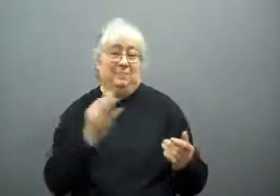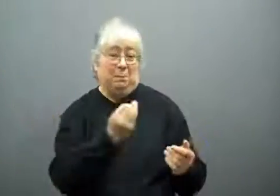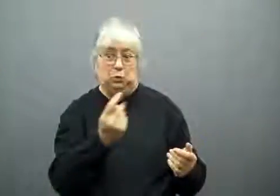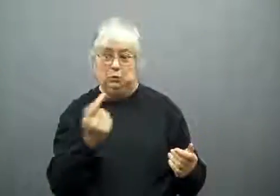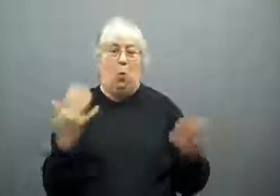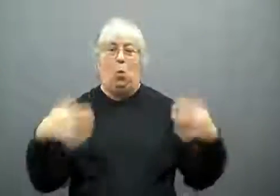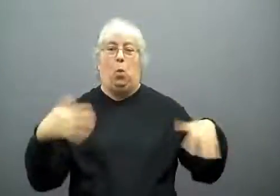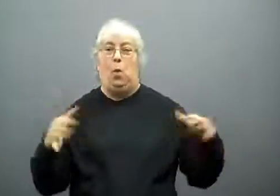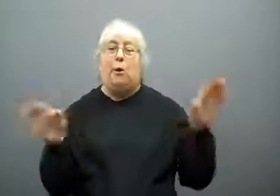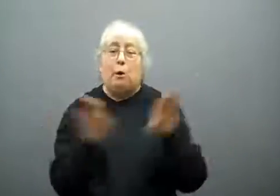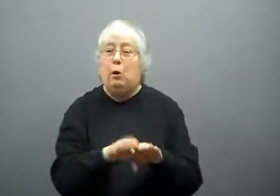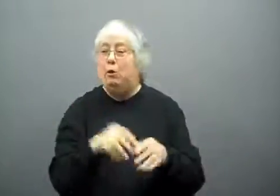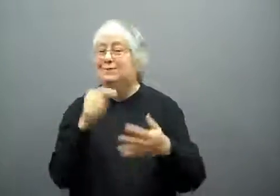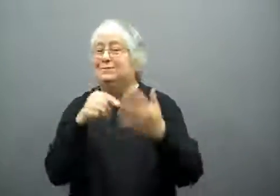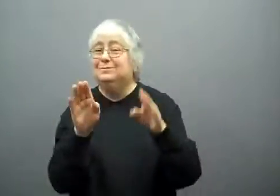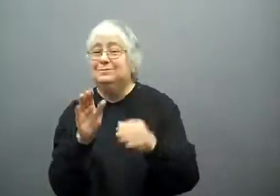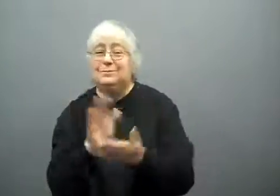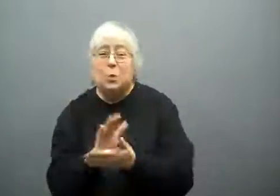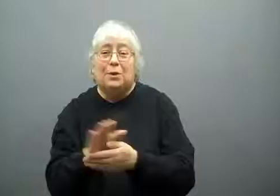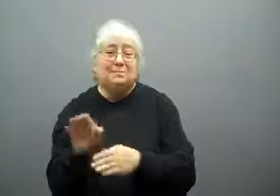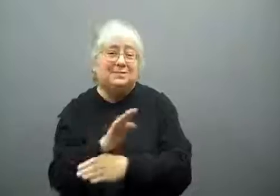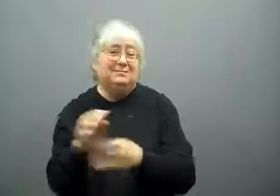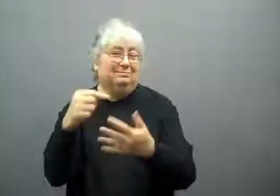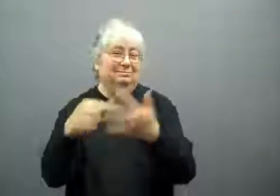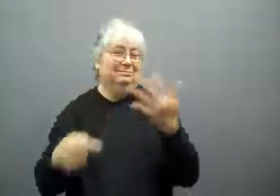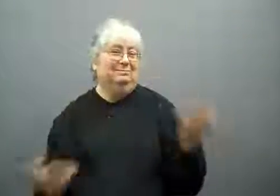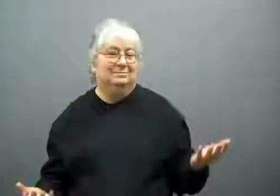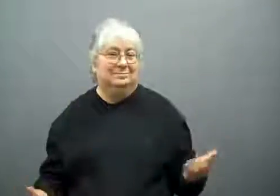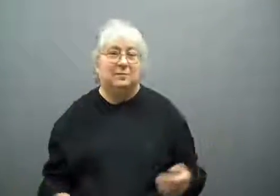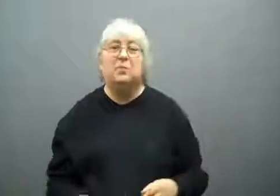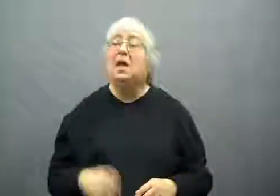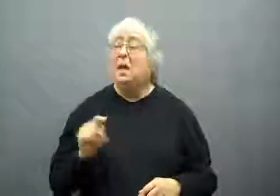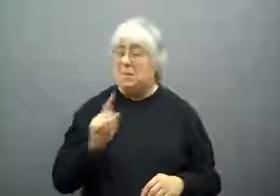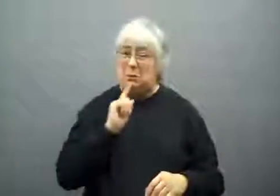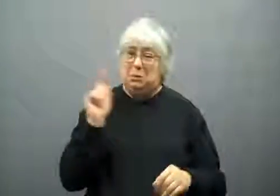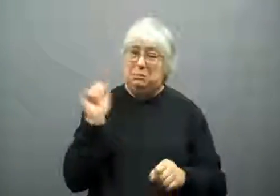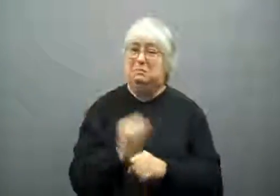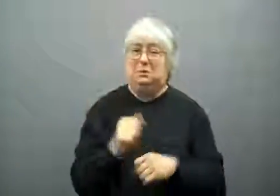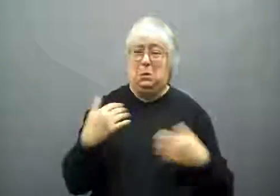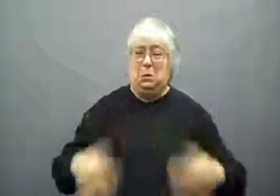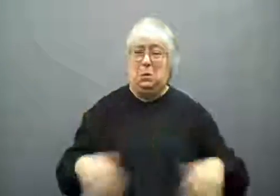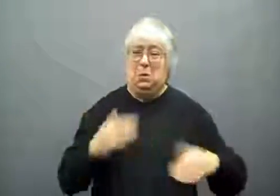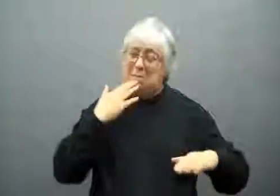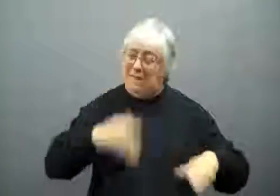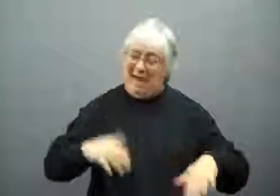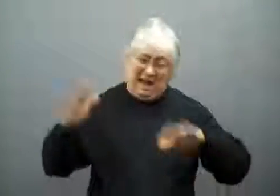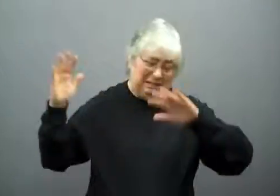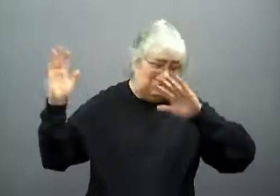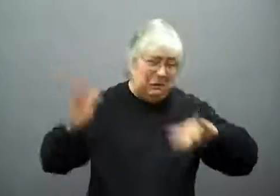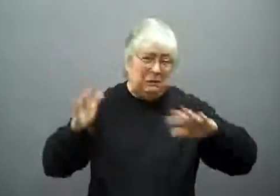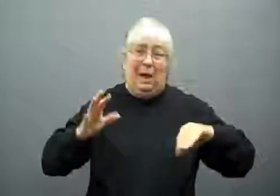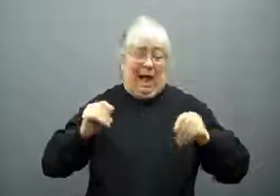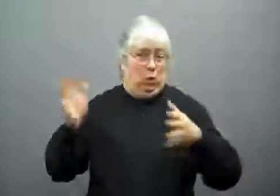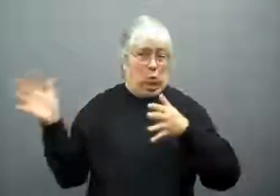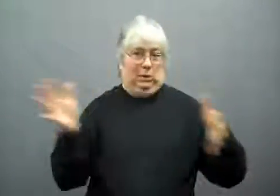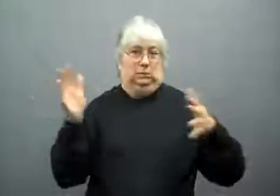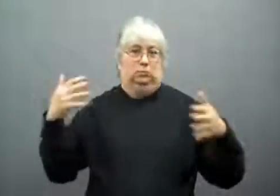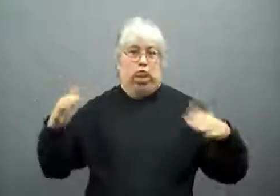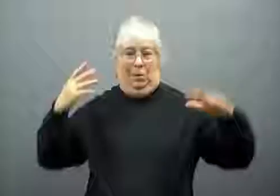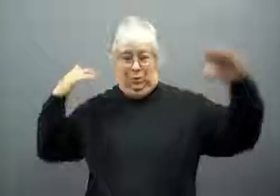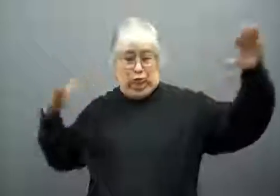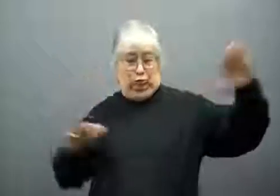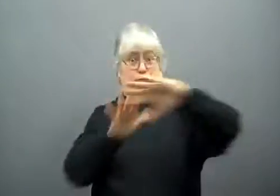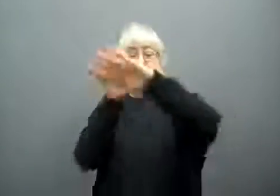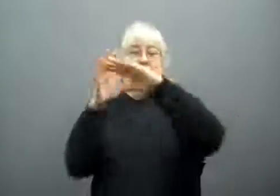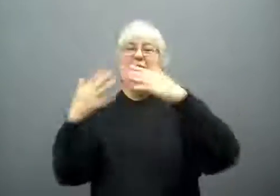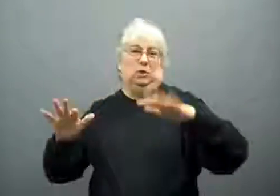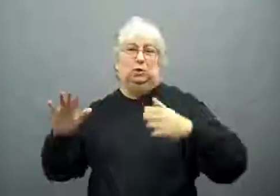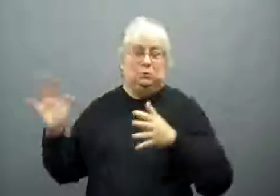On a weekday, it would have closed schools and businesses.